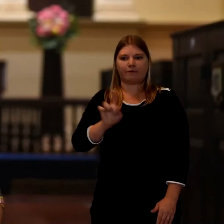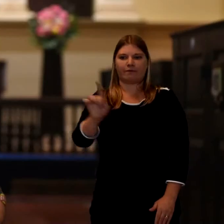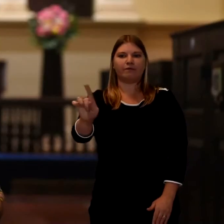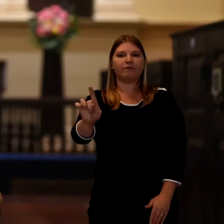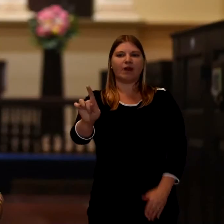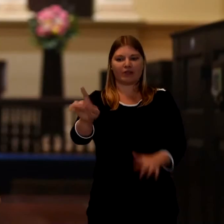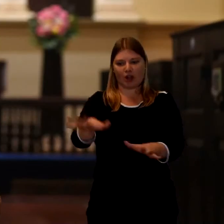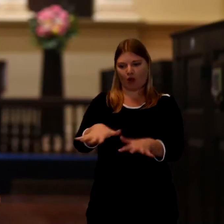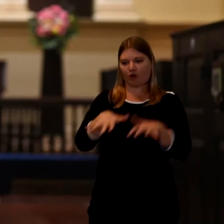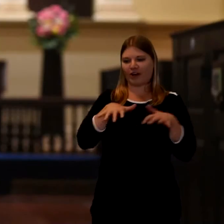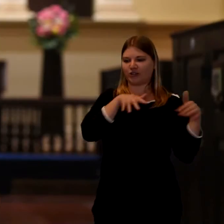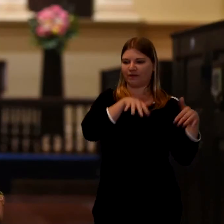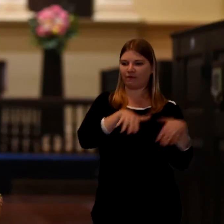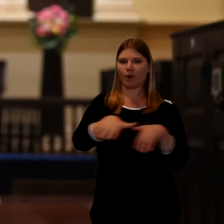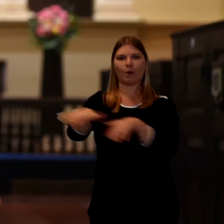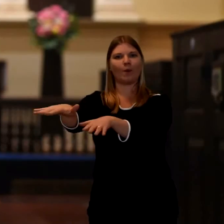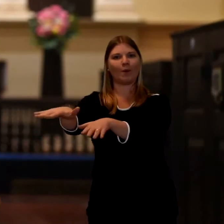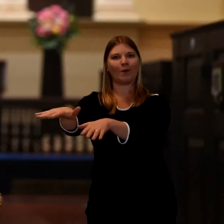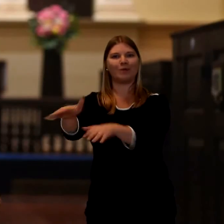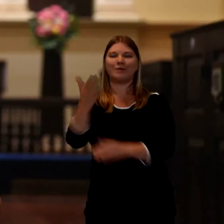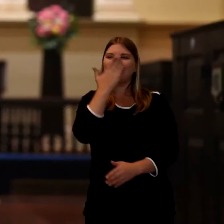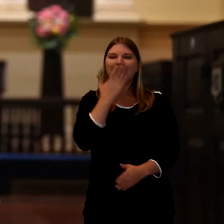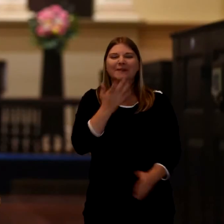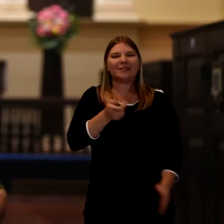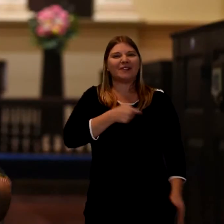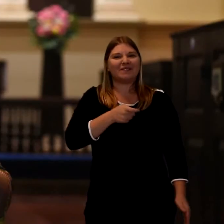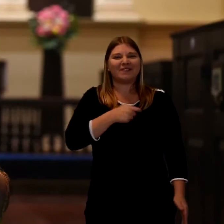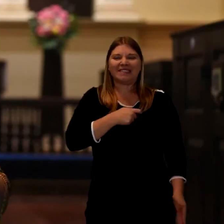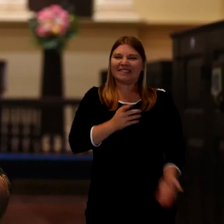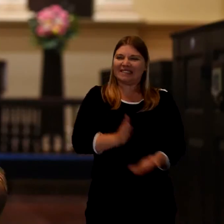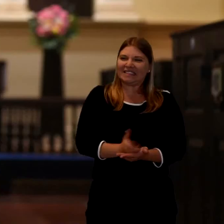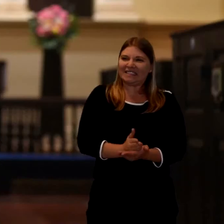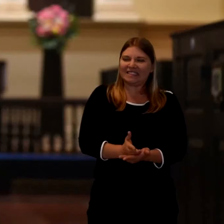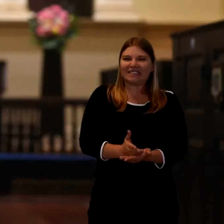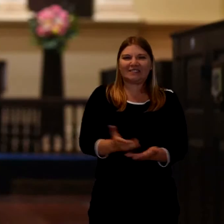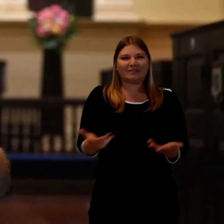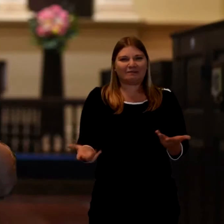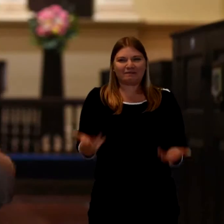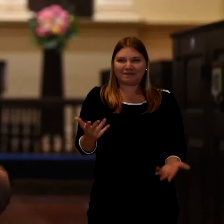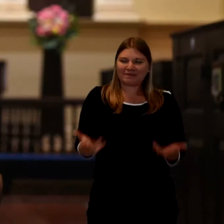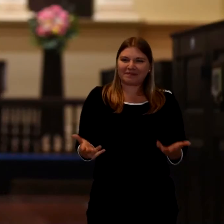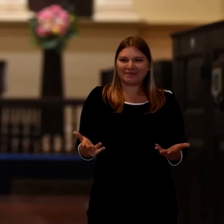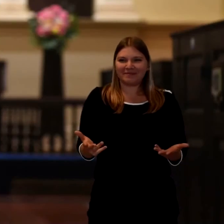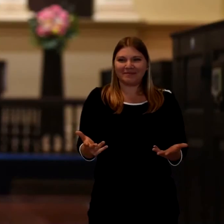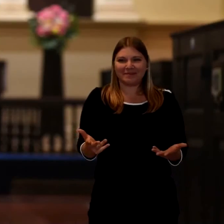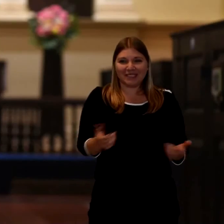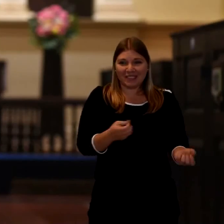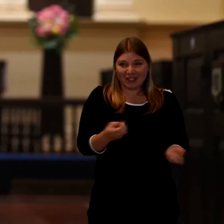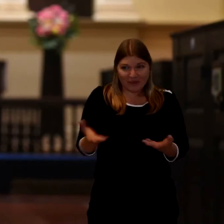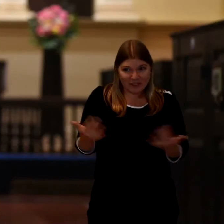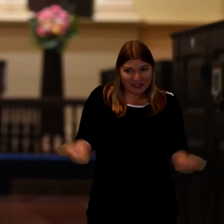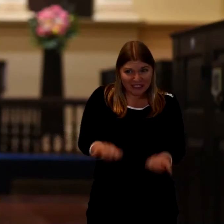Because people are very uncomfortable what to do and when to do it. So when I physically move they know that the service is at an end.